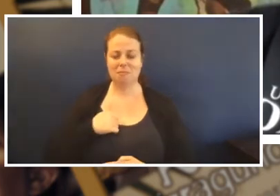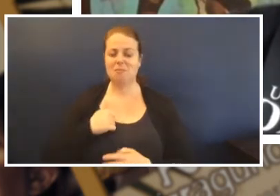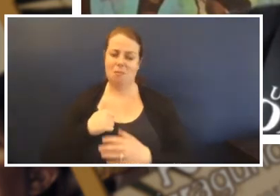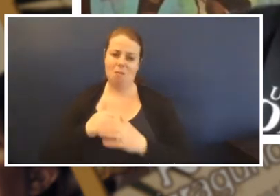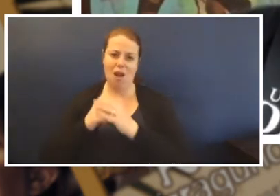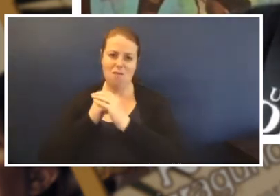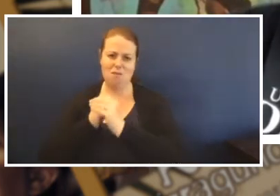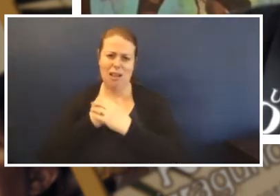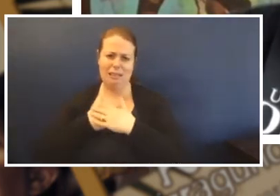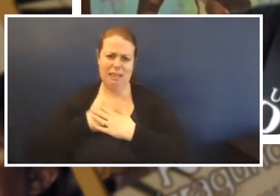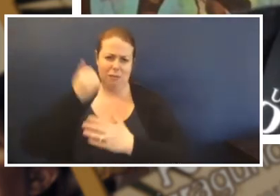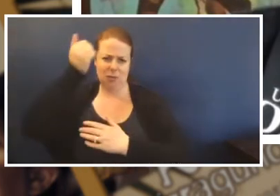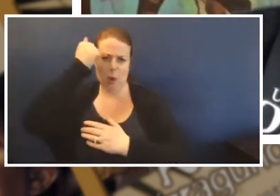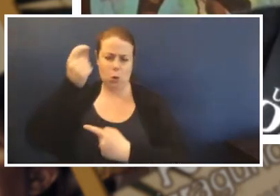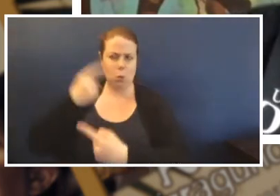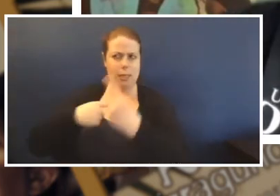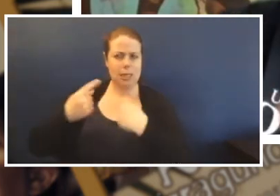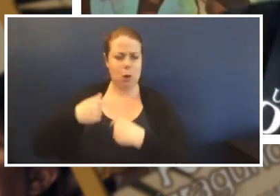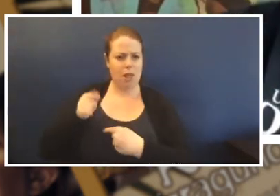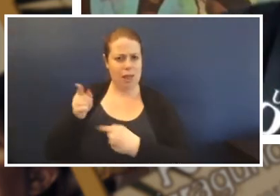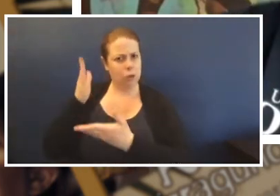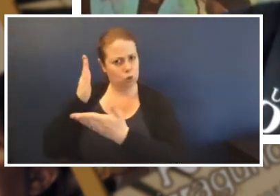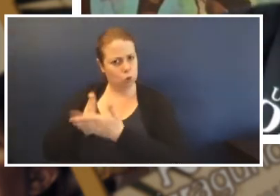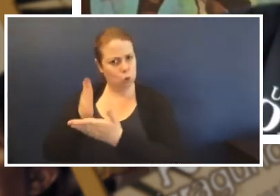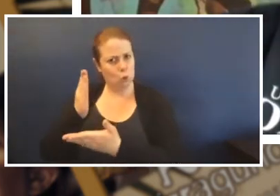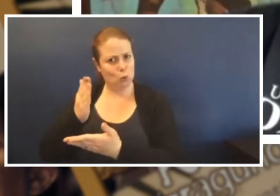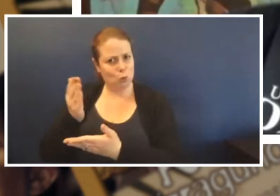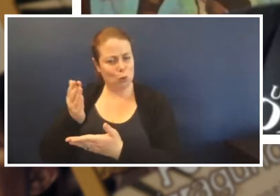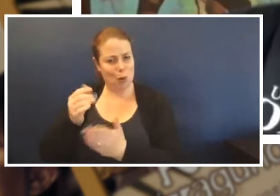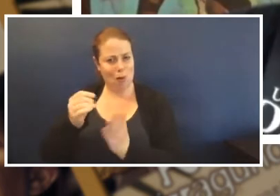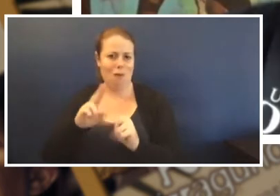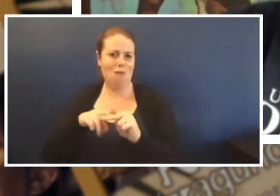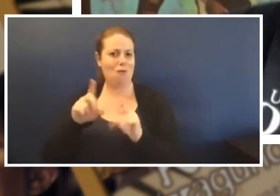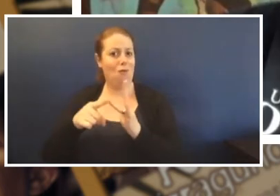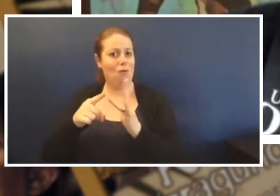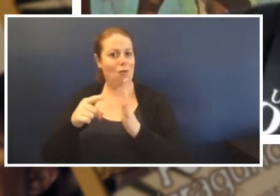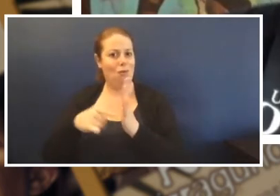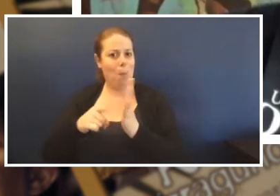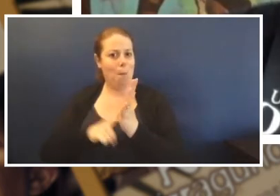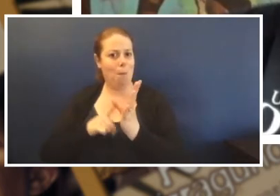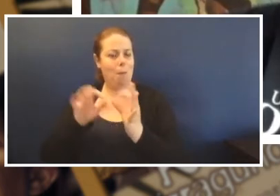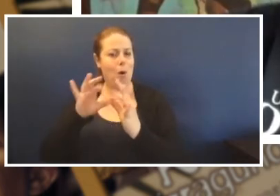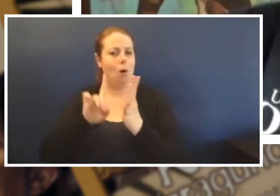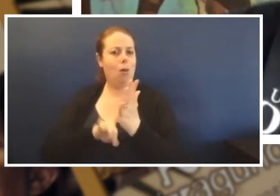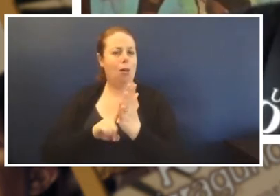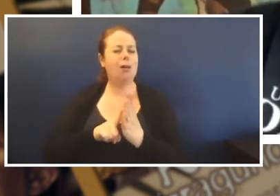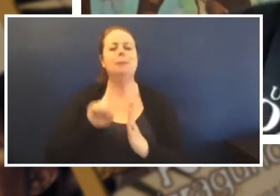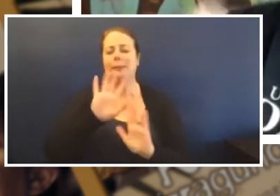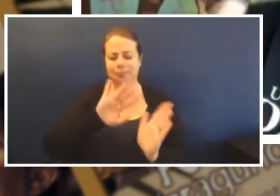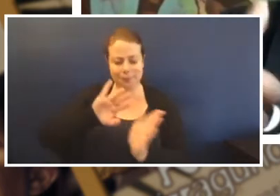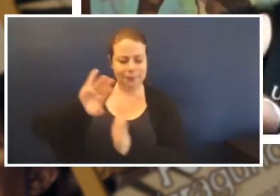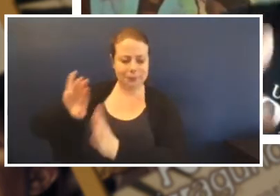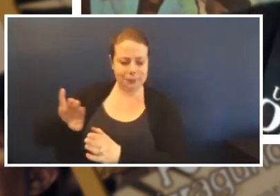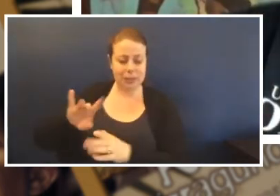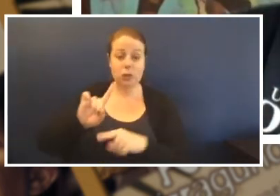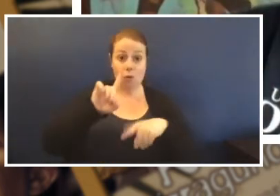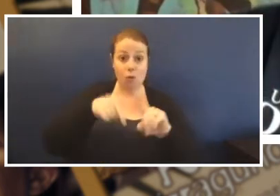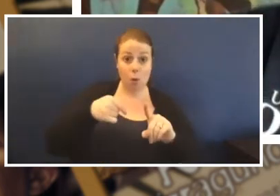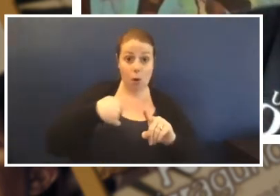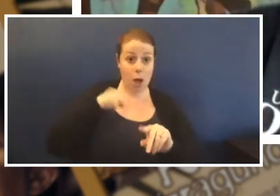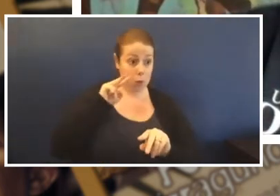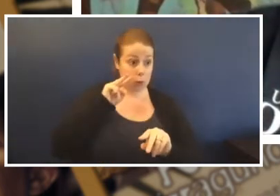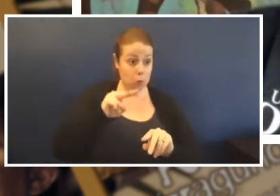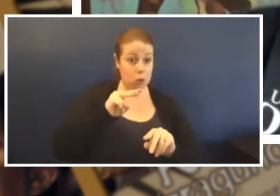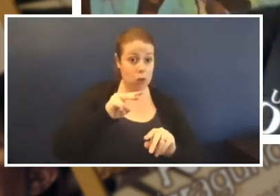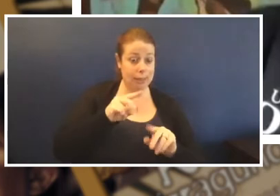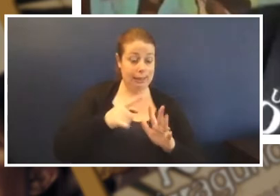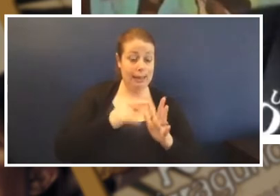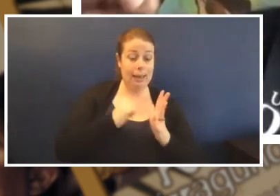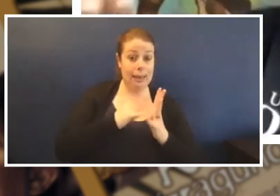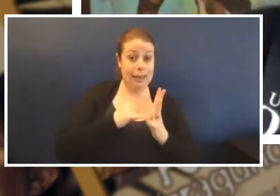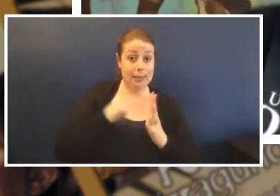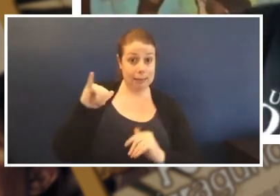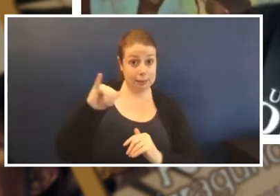it's football but we were watching Essendon and Carlton, I am a Carlton man counter blues